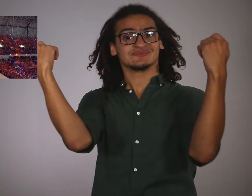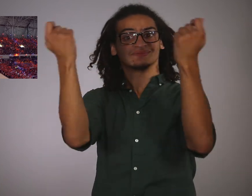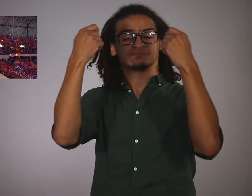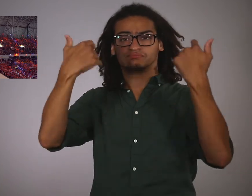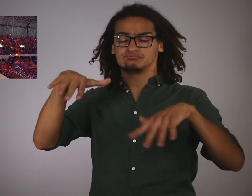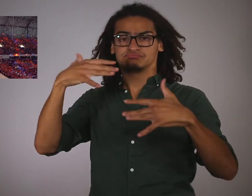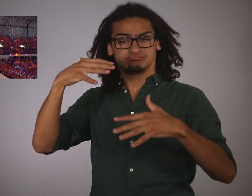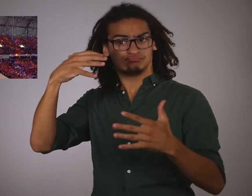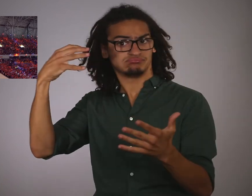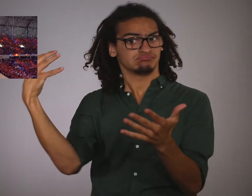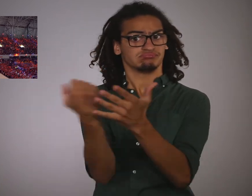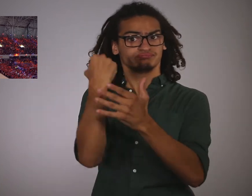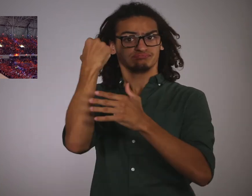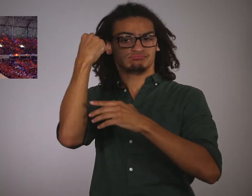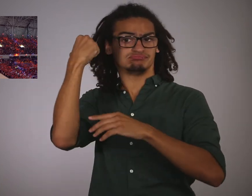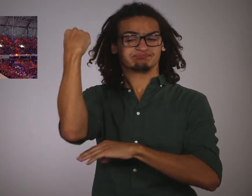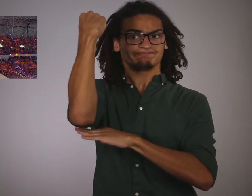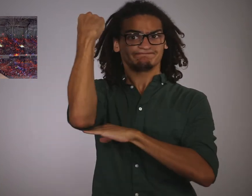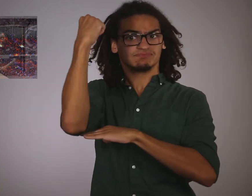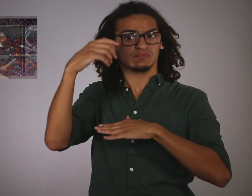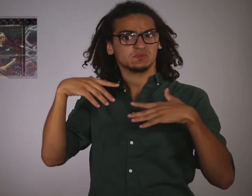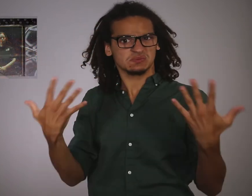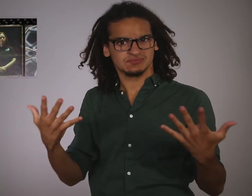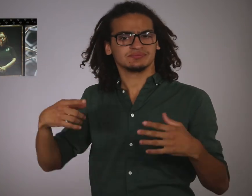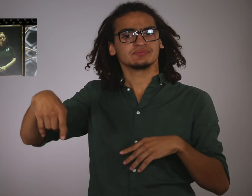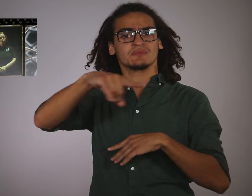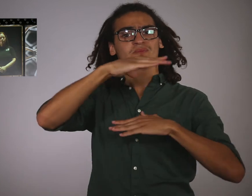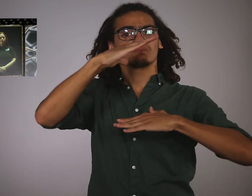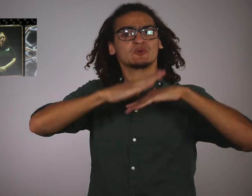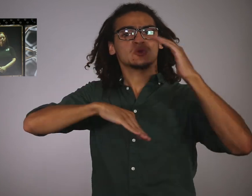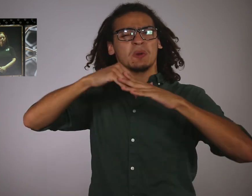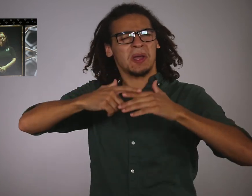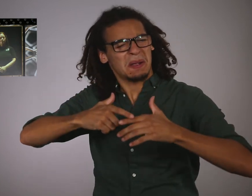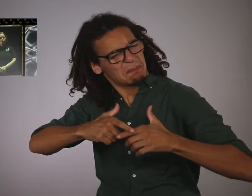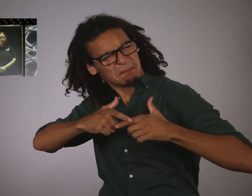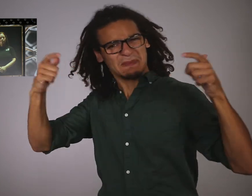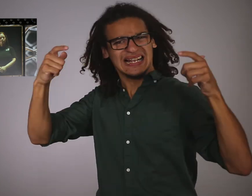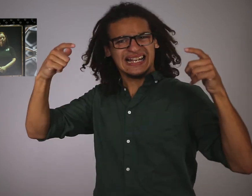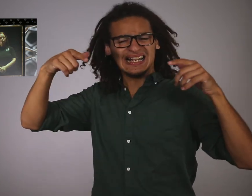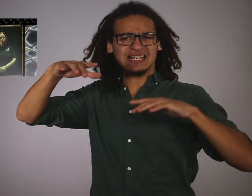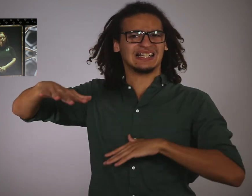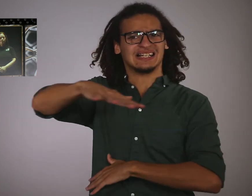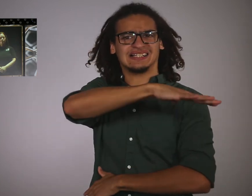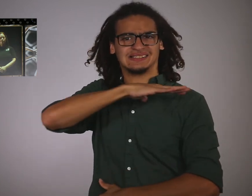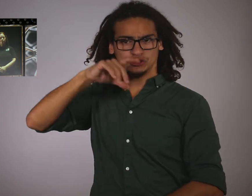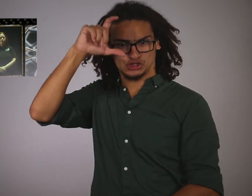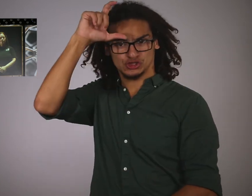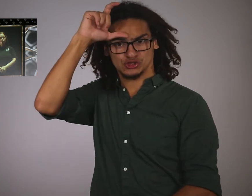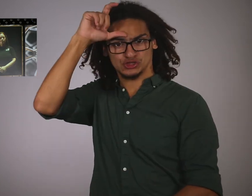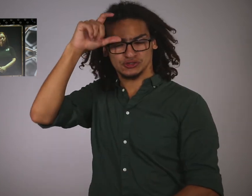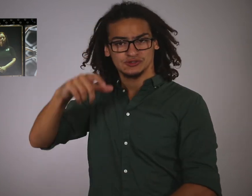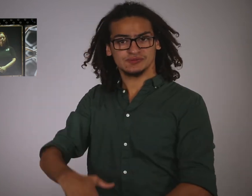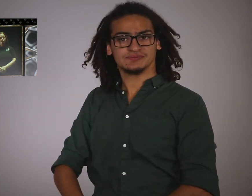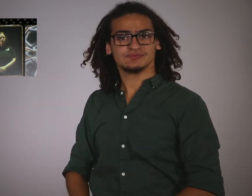The stage at this ceremony broke the record for the biggest stage built in Turkey ever!